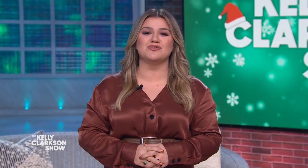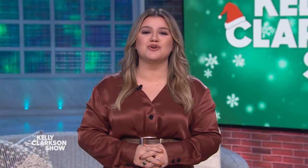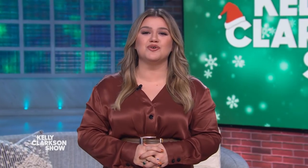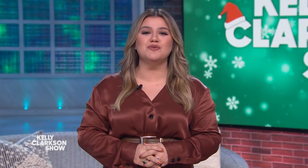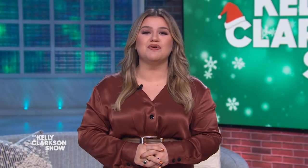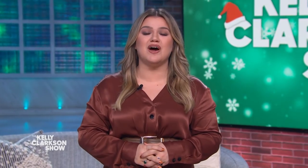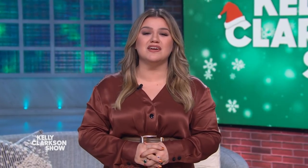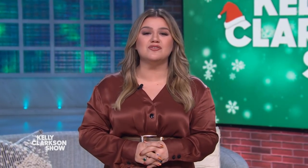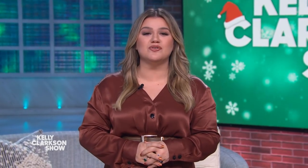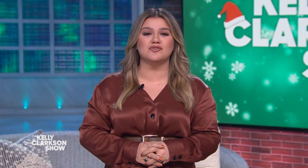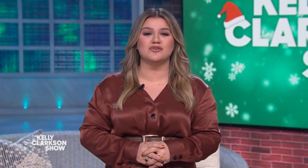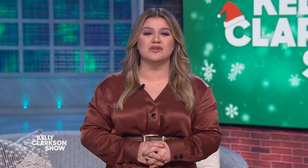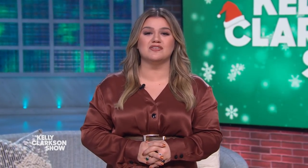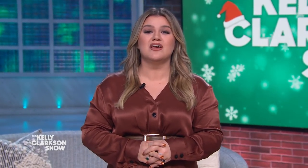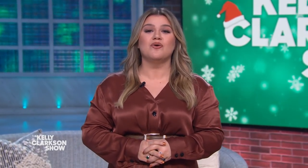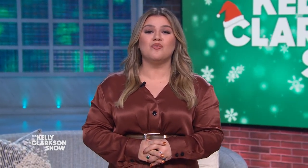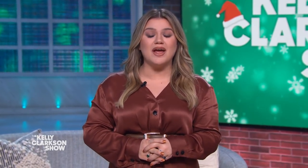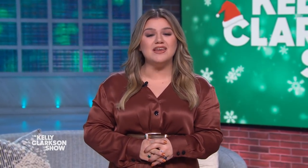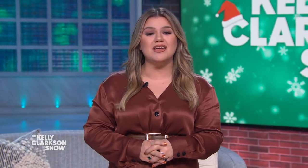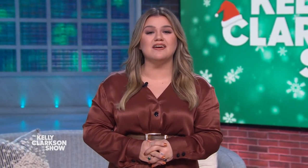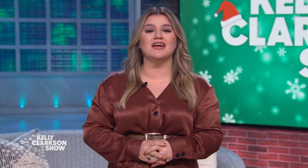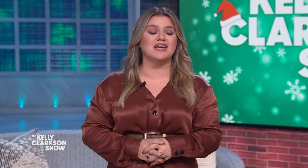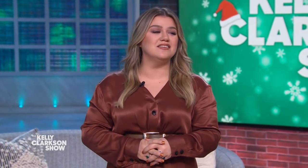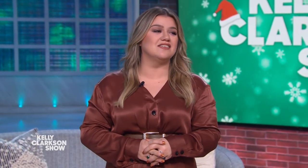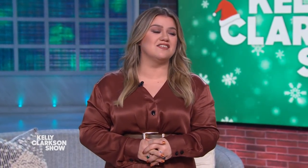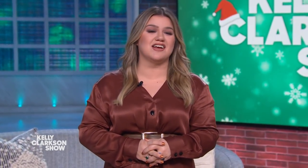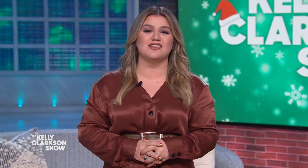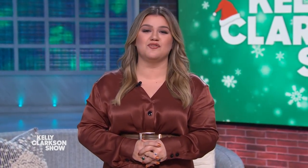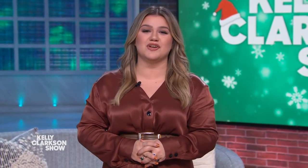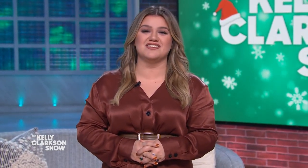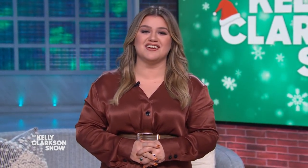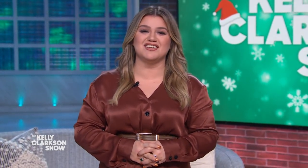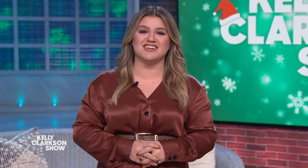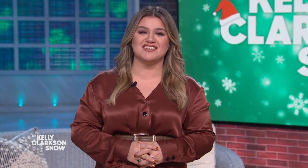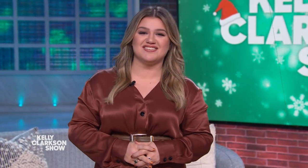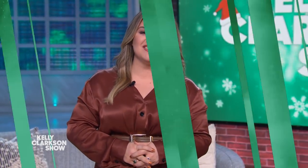to a group of high-school students right here in Southern California. Take a look .